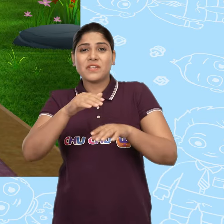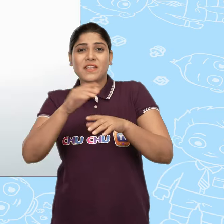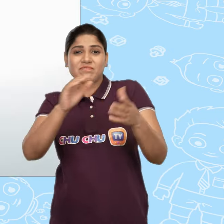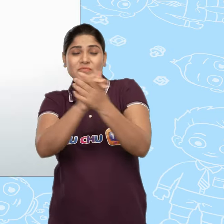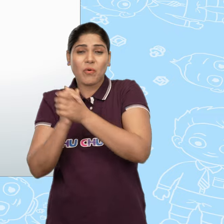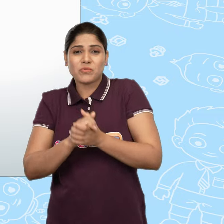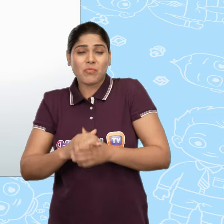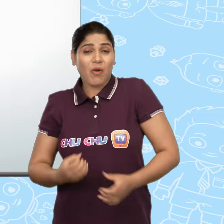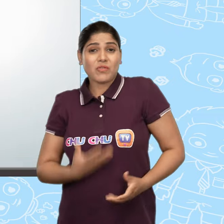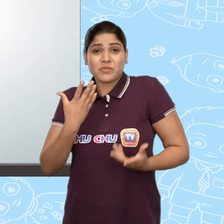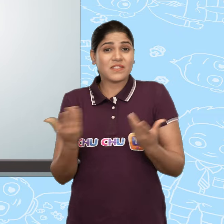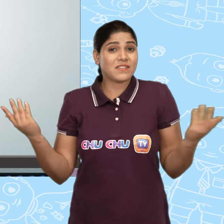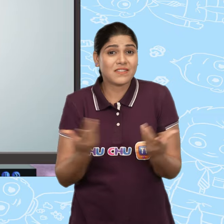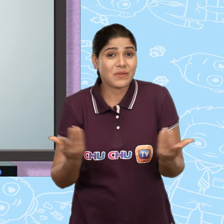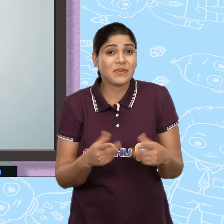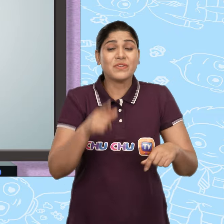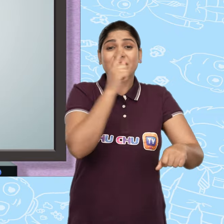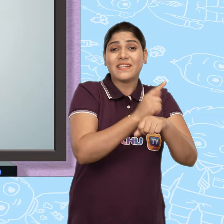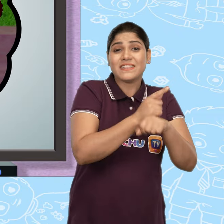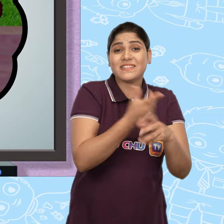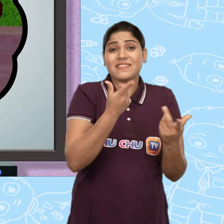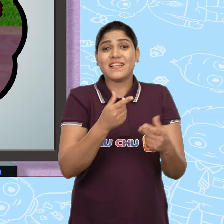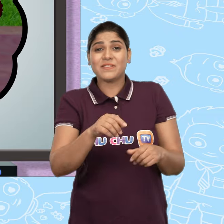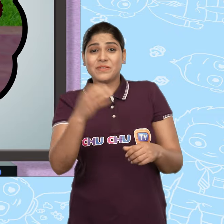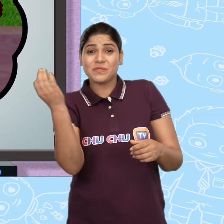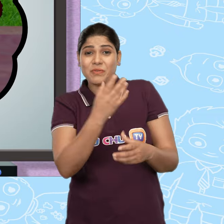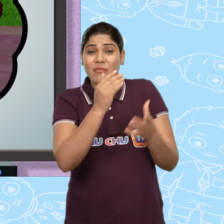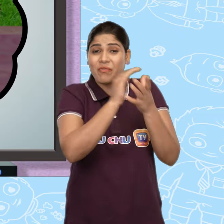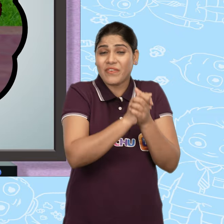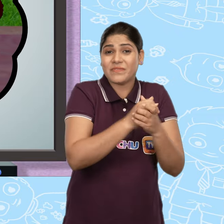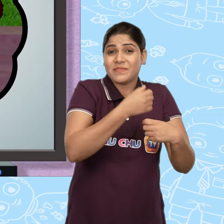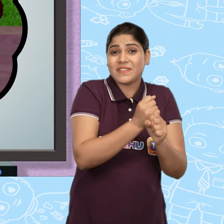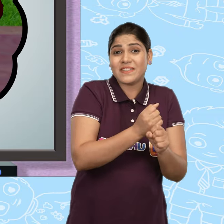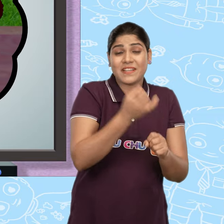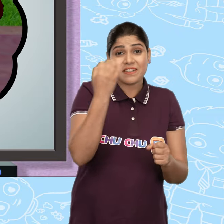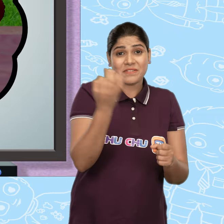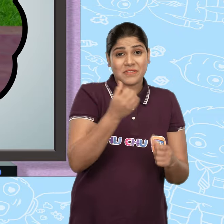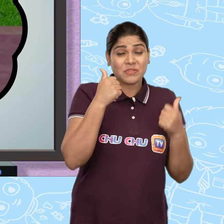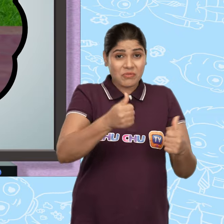Miss Dorothy had taught them a wonderful lesson about making new friends.